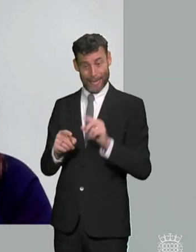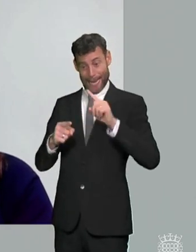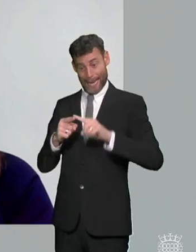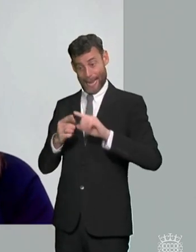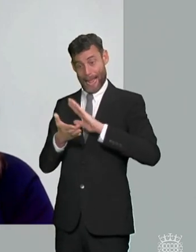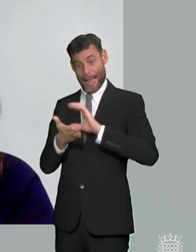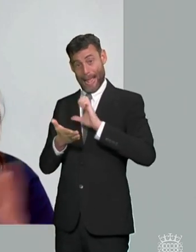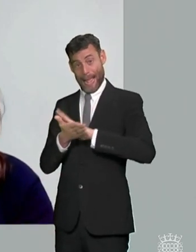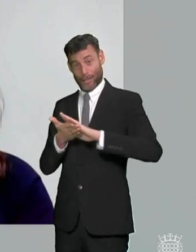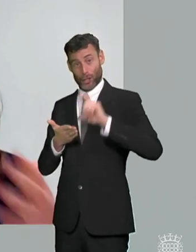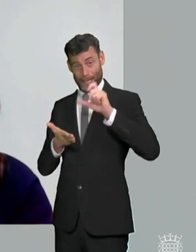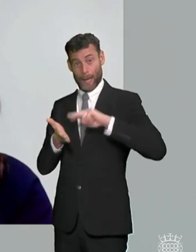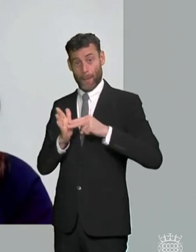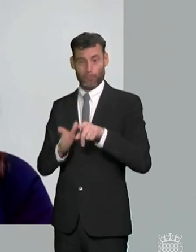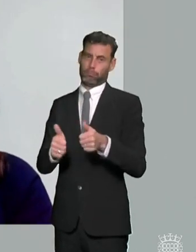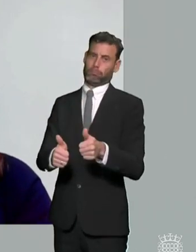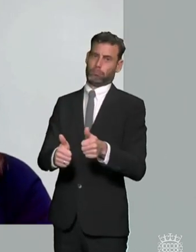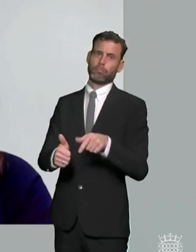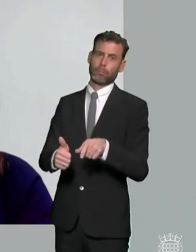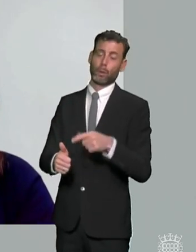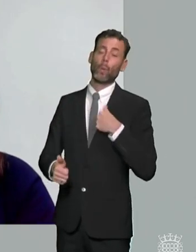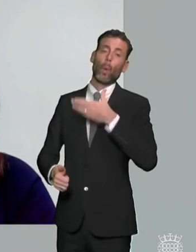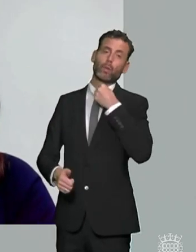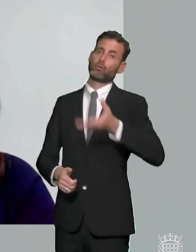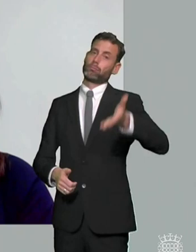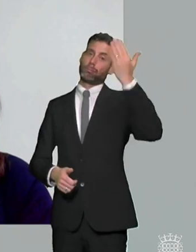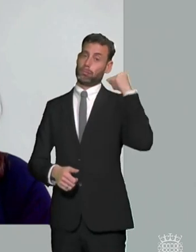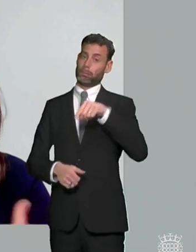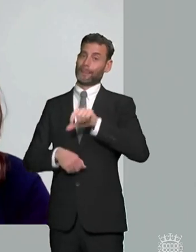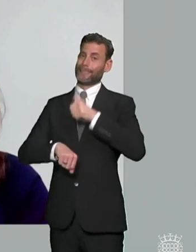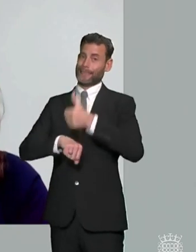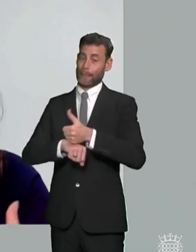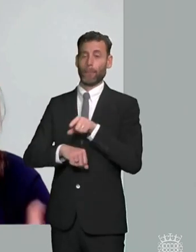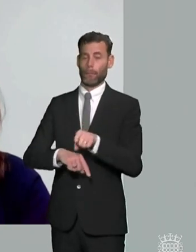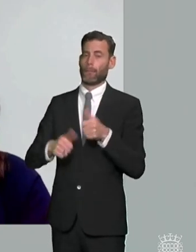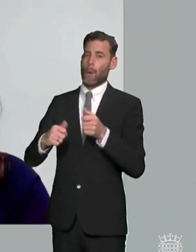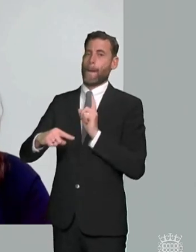that many many years ago but um we think that's positive and putting scn support on a statutory